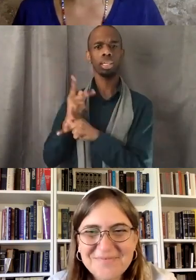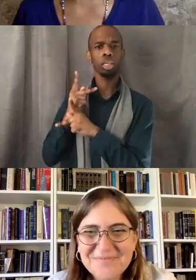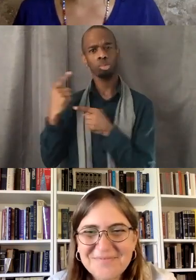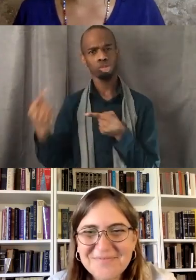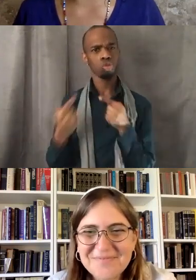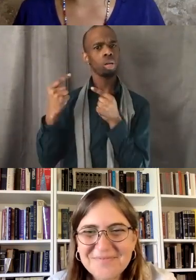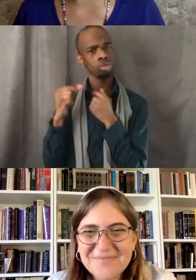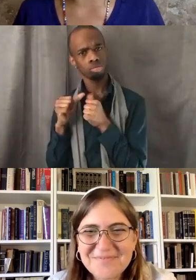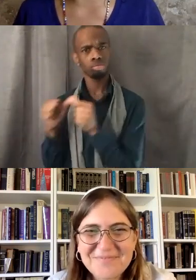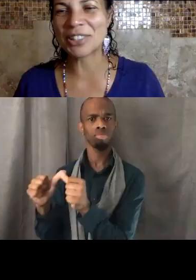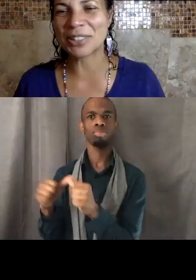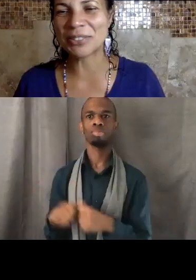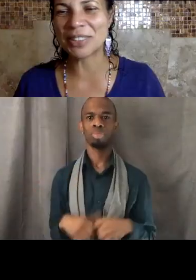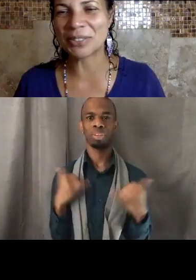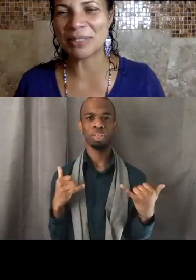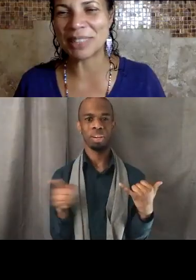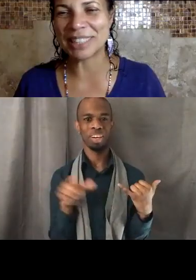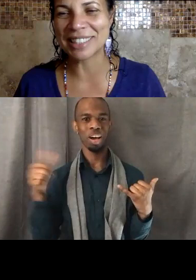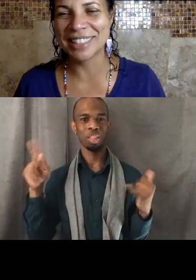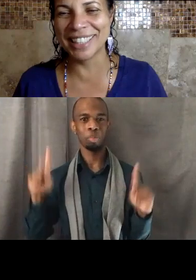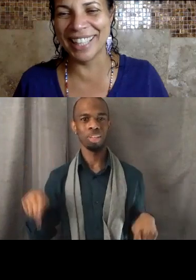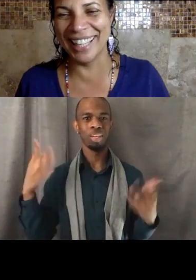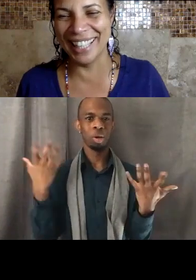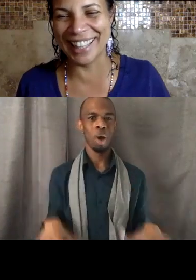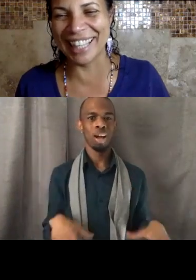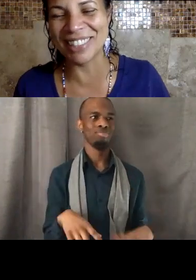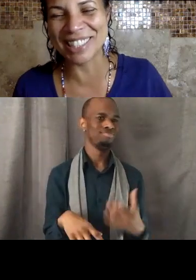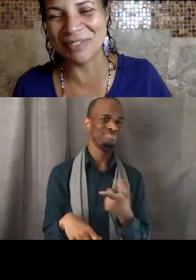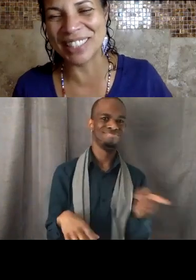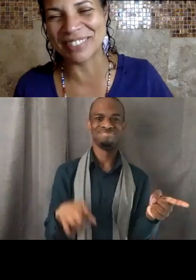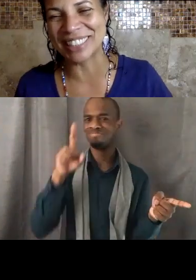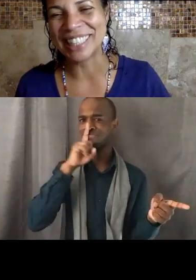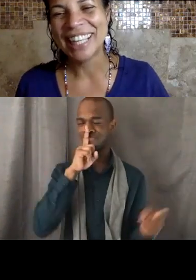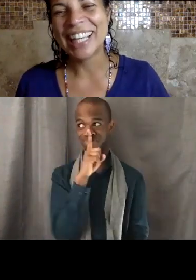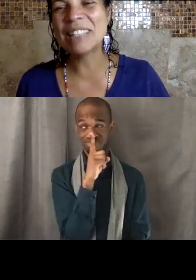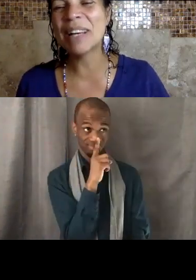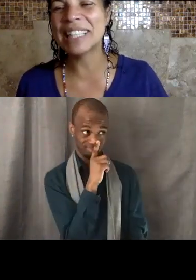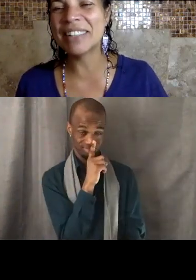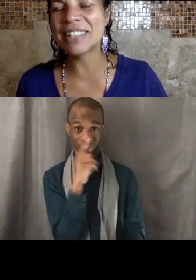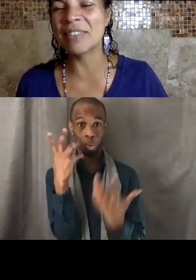Now nobody else is gonna wanna share their victory because those are big word, anybody else,